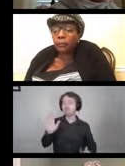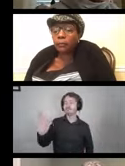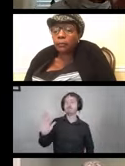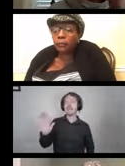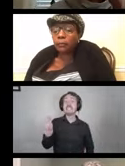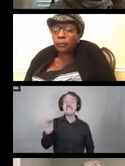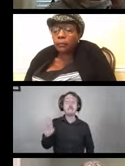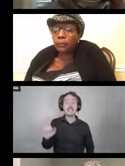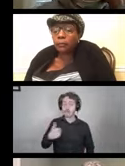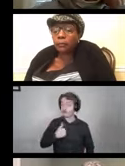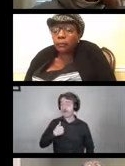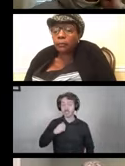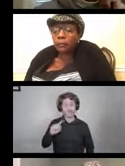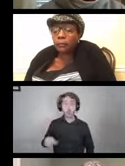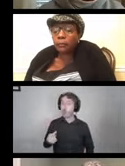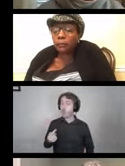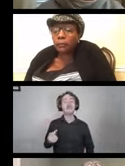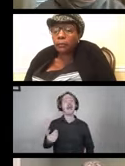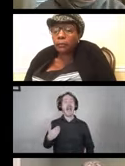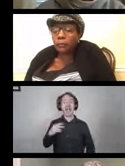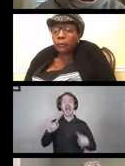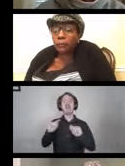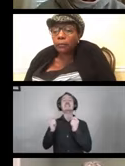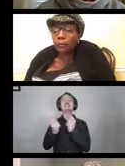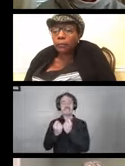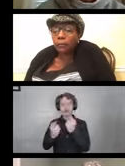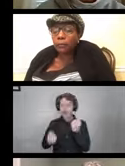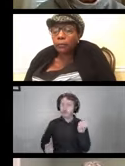We have a team of support folks with us and we want to make sure